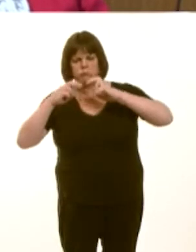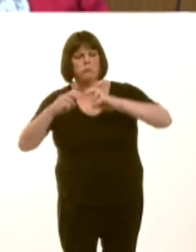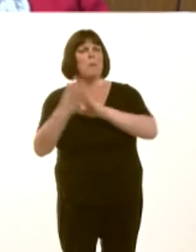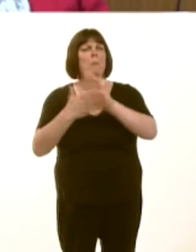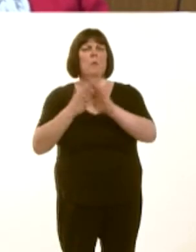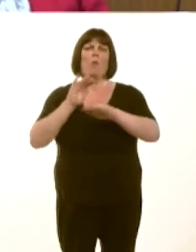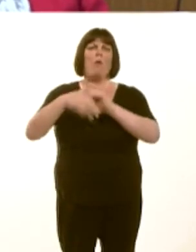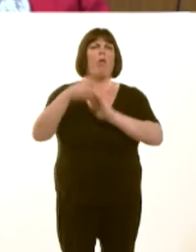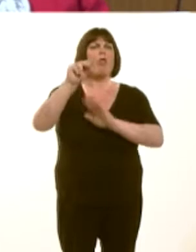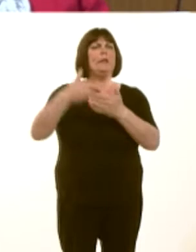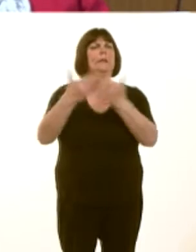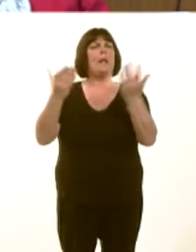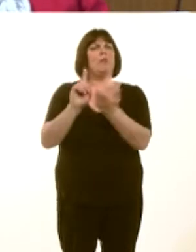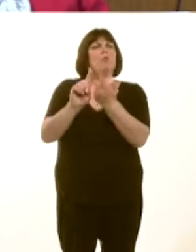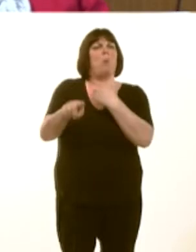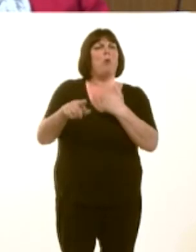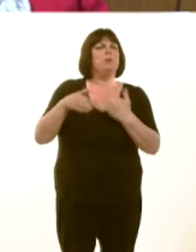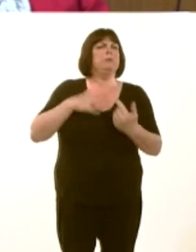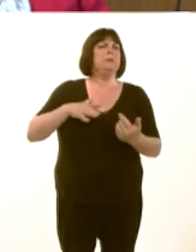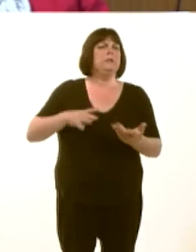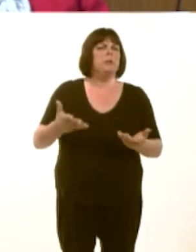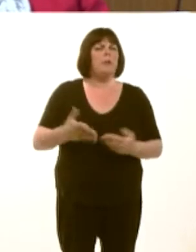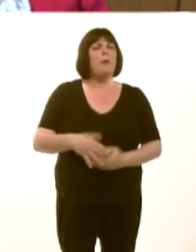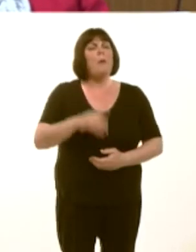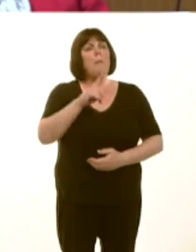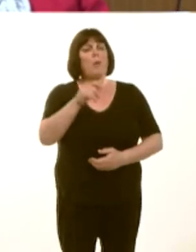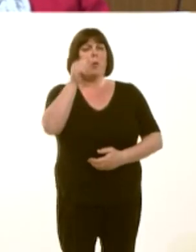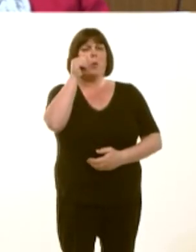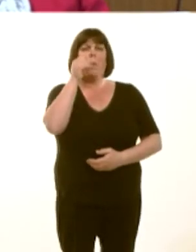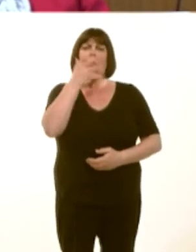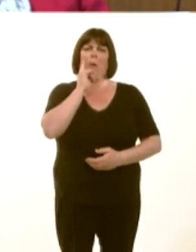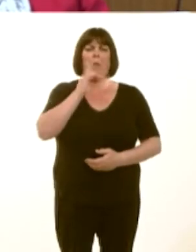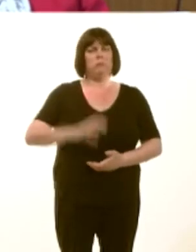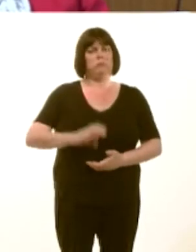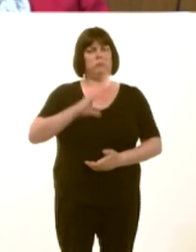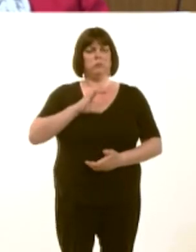But, nevertheless, it is important, of course, that people are able to get satisfaction from